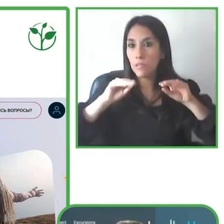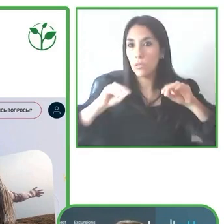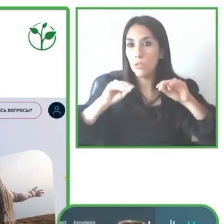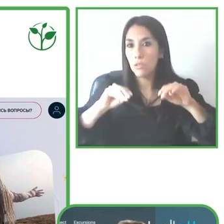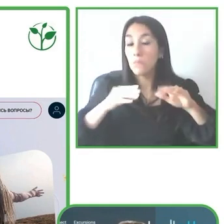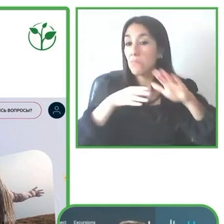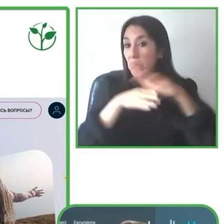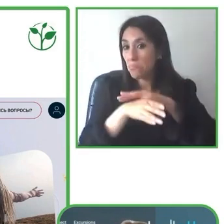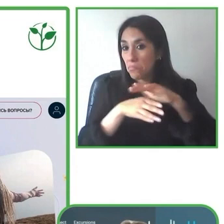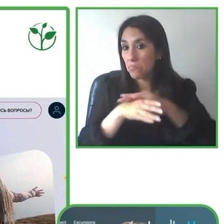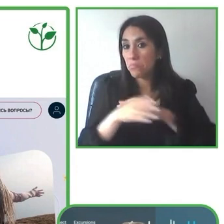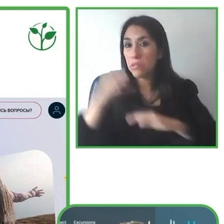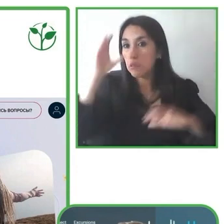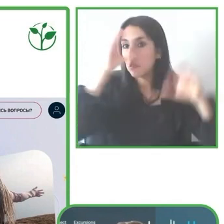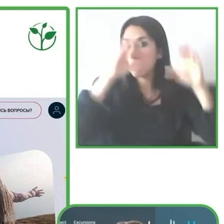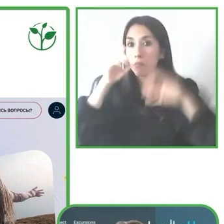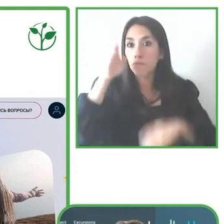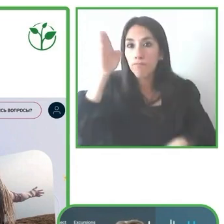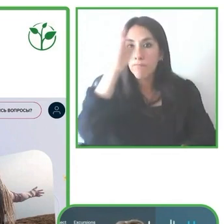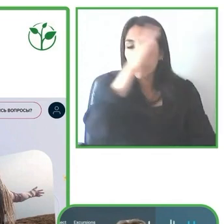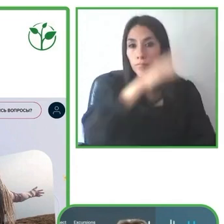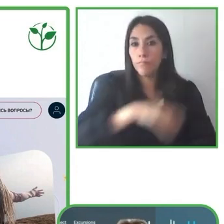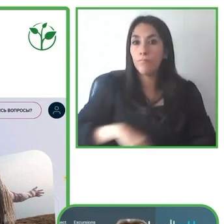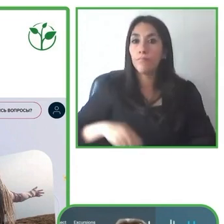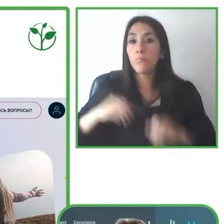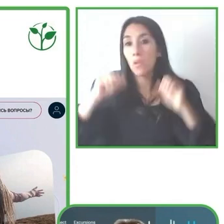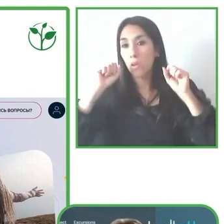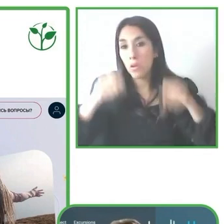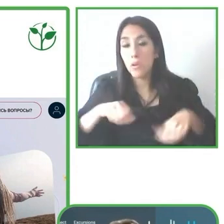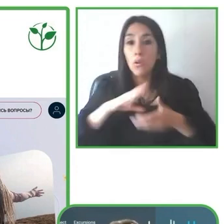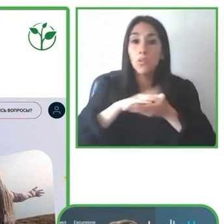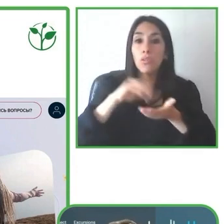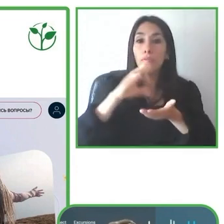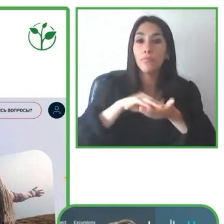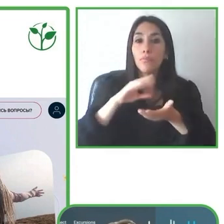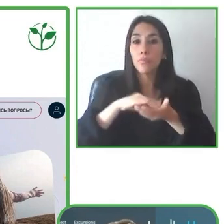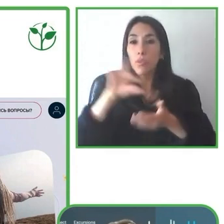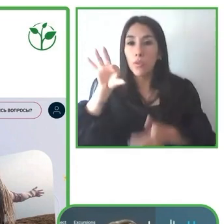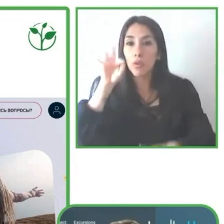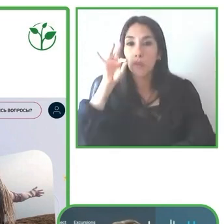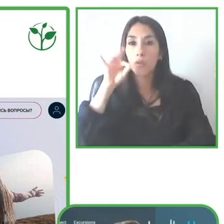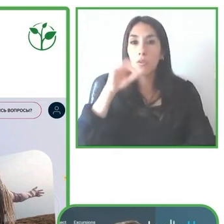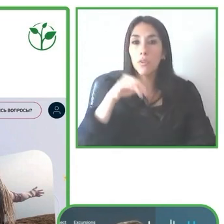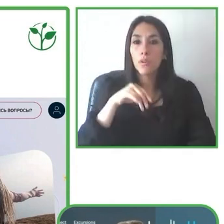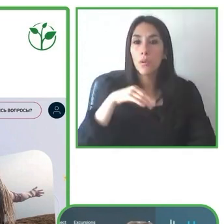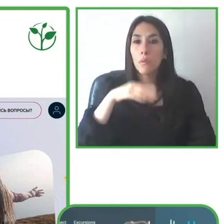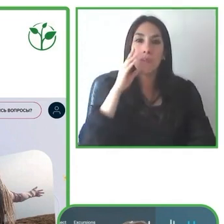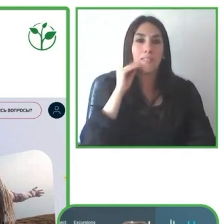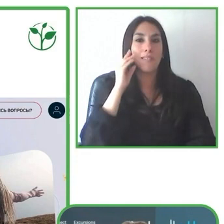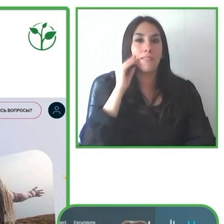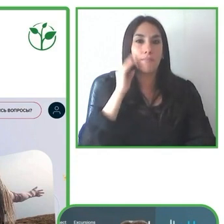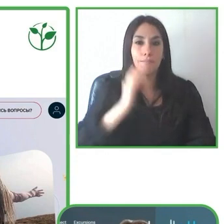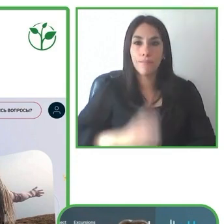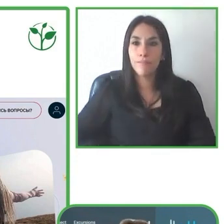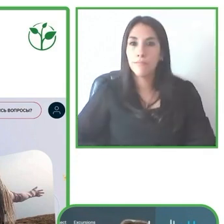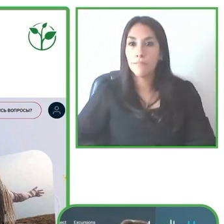Those people with disabilities discover new style and areas of professional development, and employment in tourism